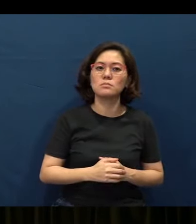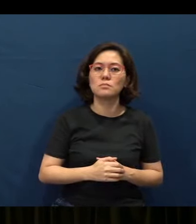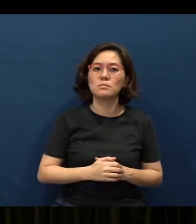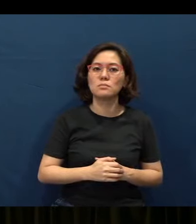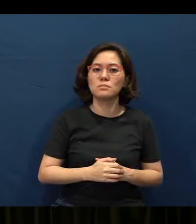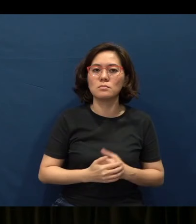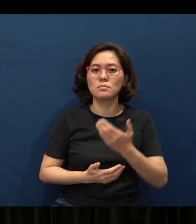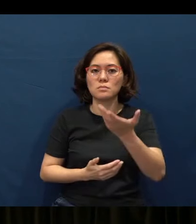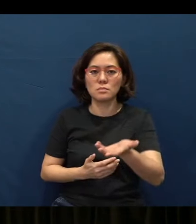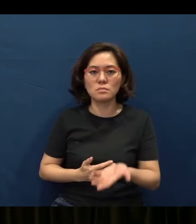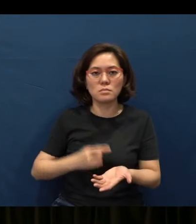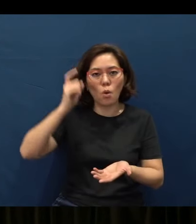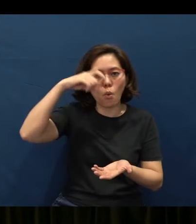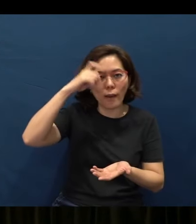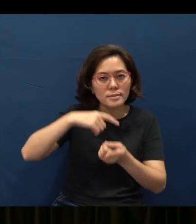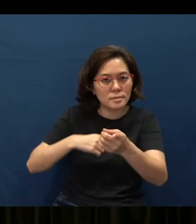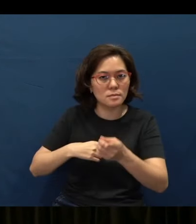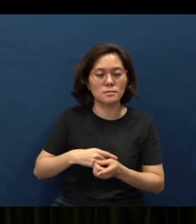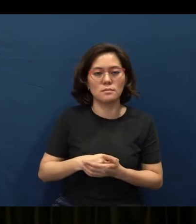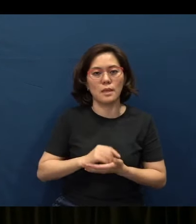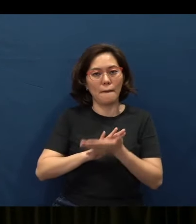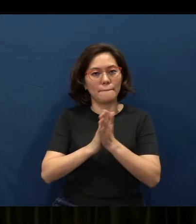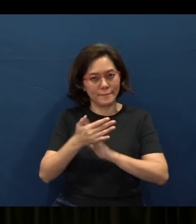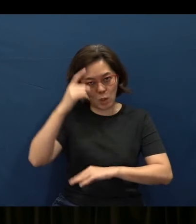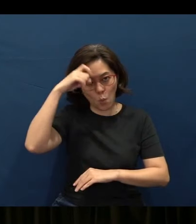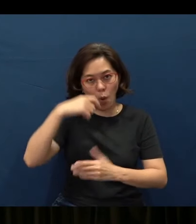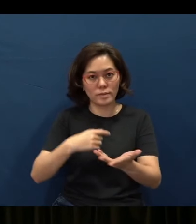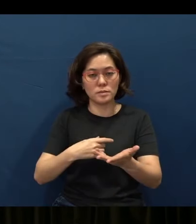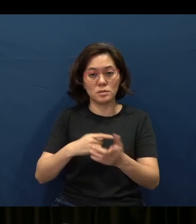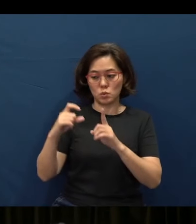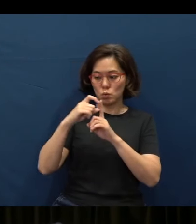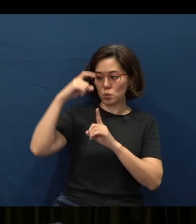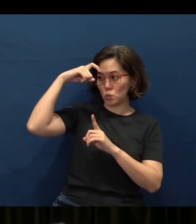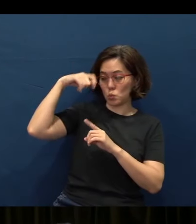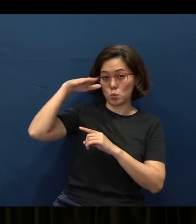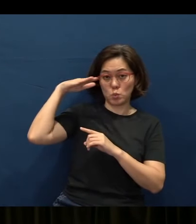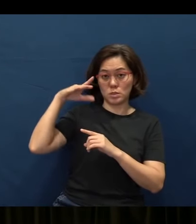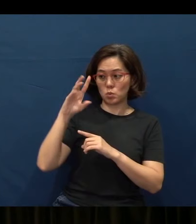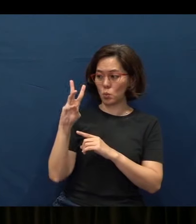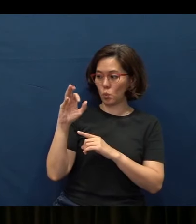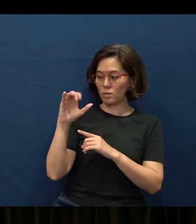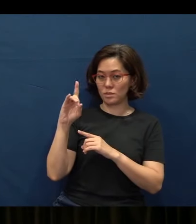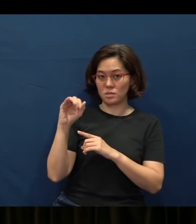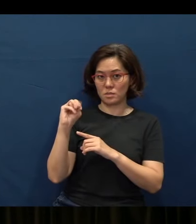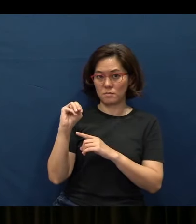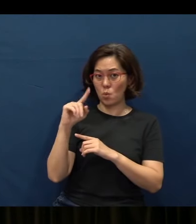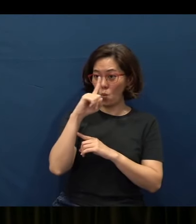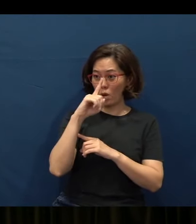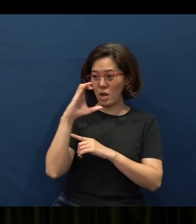Be wise. You know the word “wisdom” really comes 111 times,